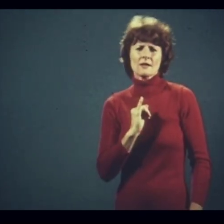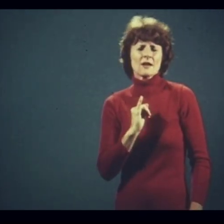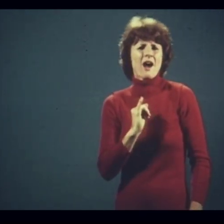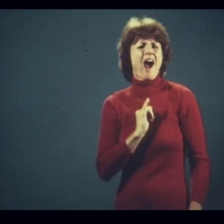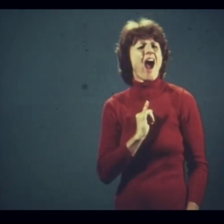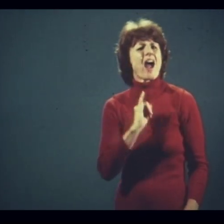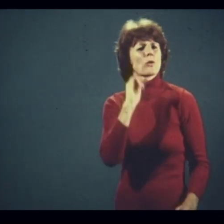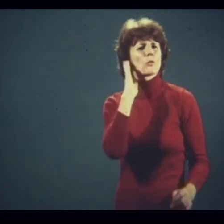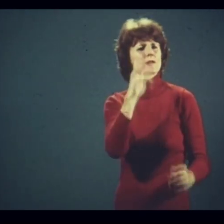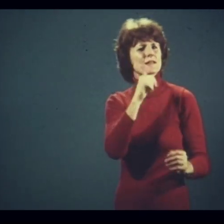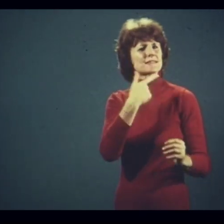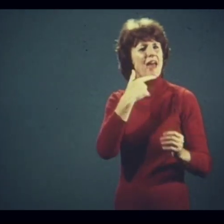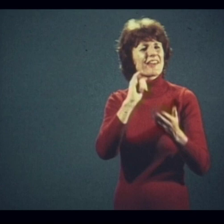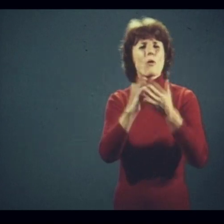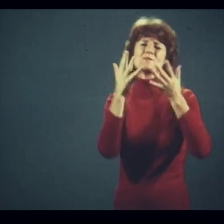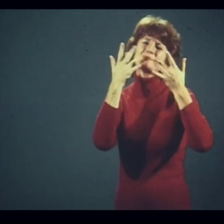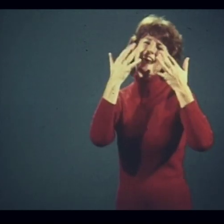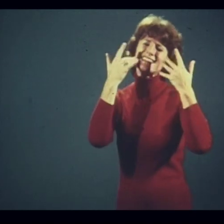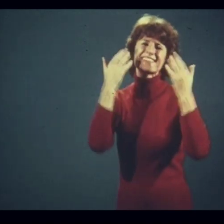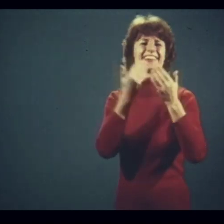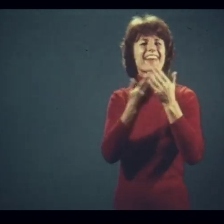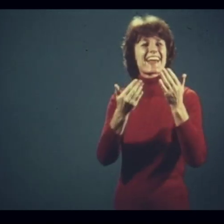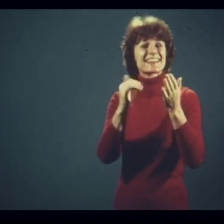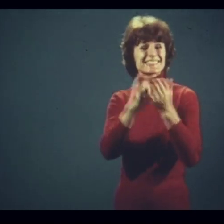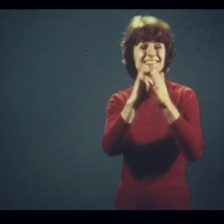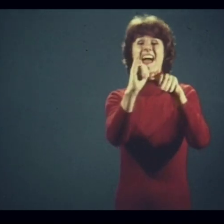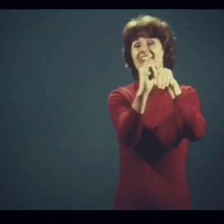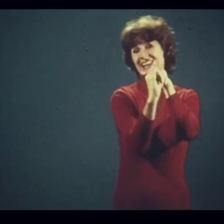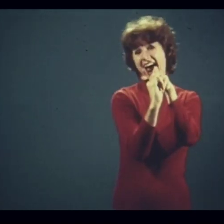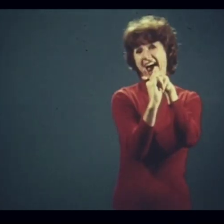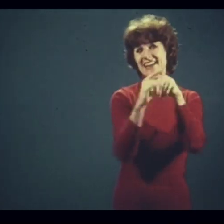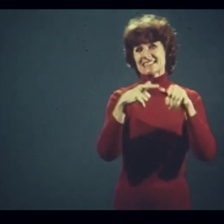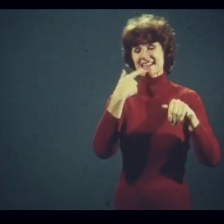I would not say those pleasant things that I say